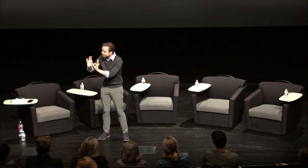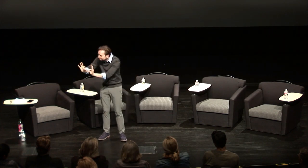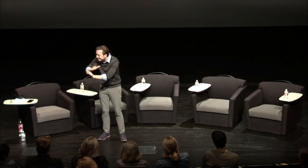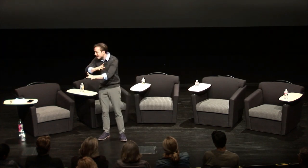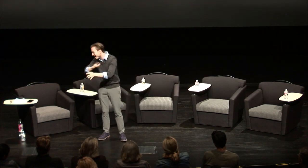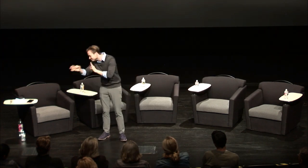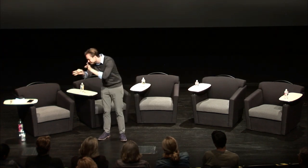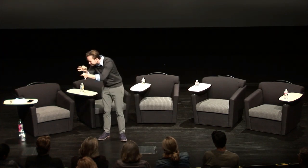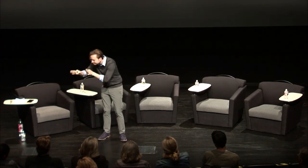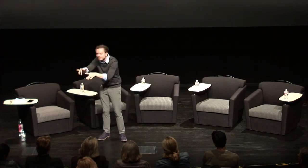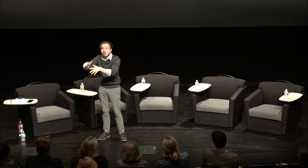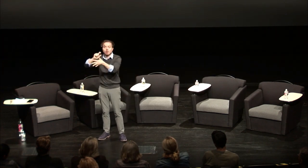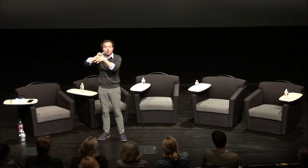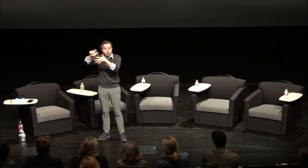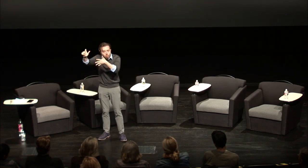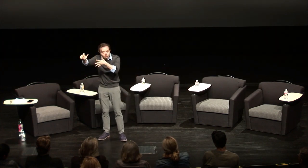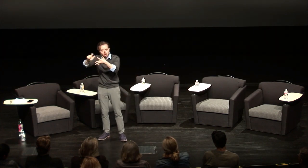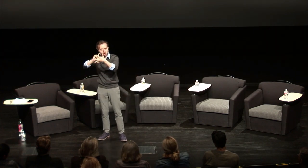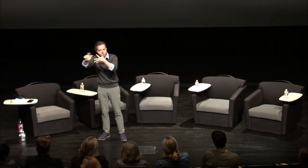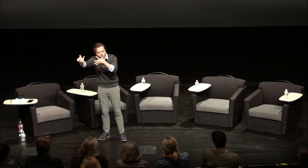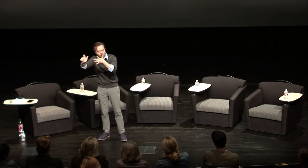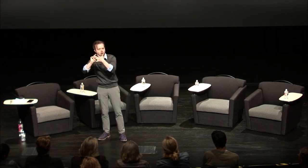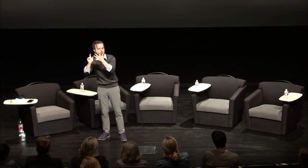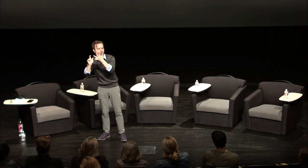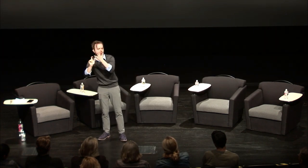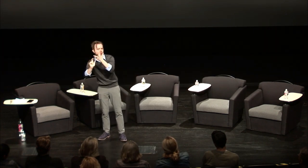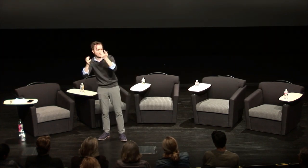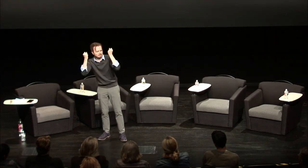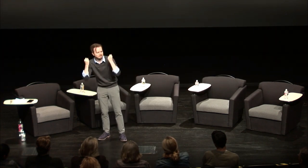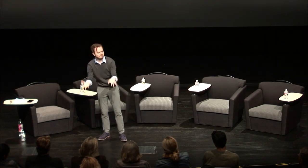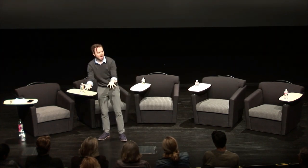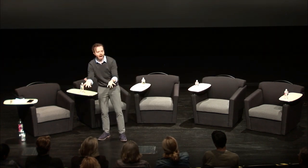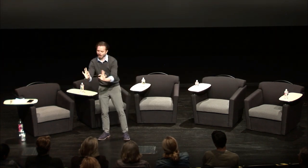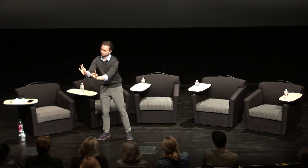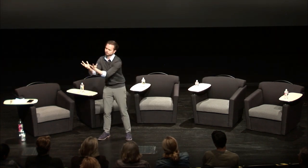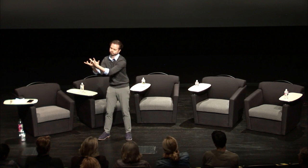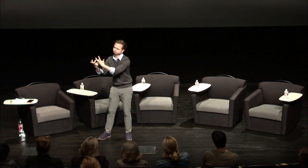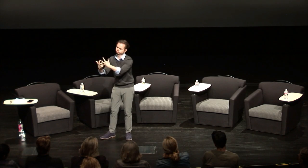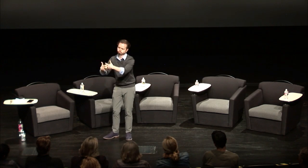so you know he made his calls through the interpreter I mean call after call